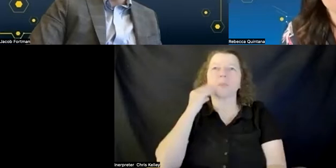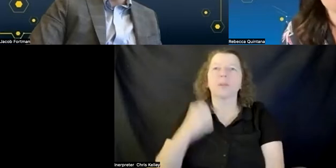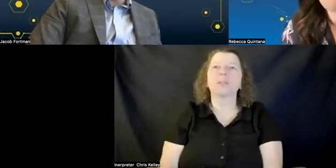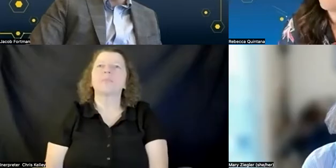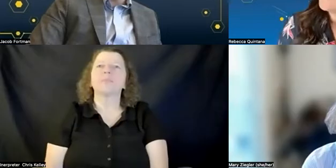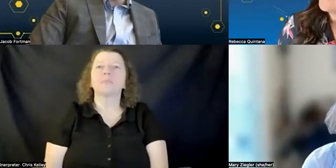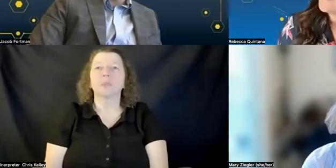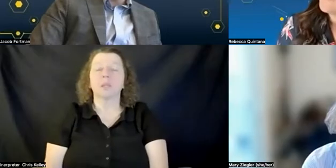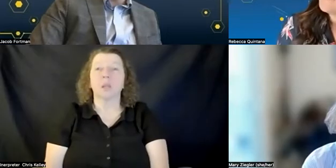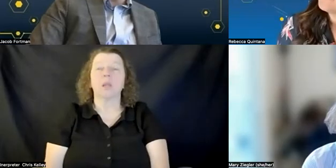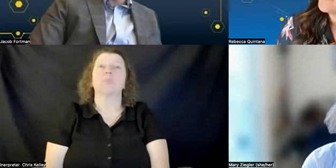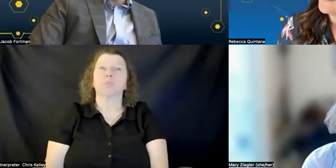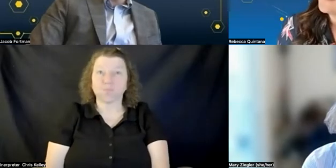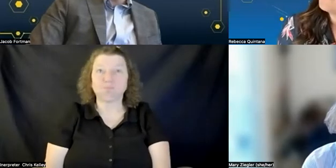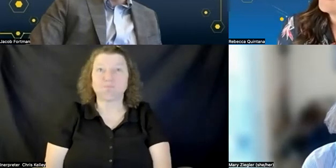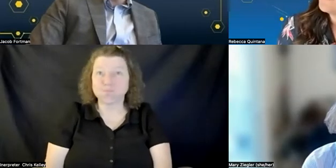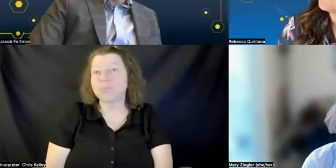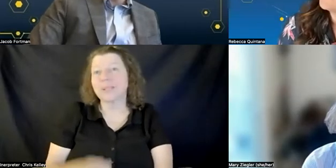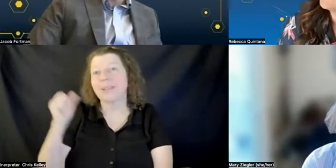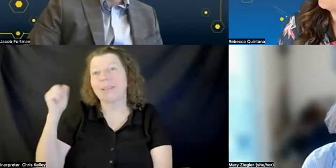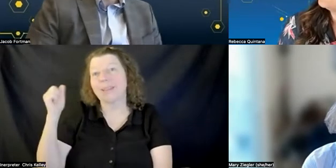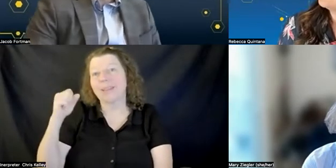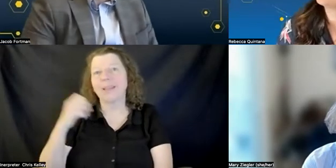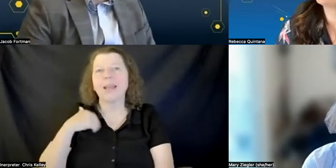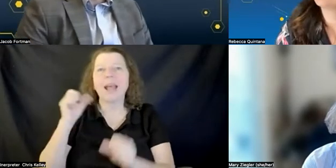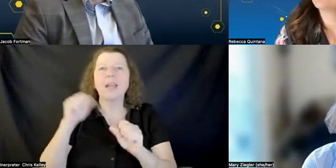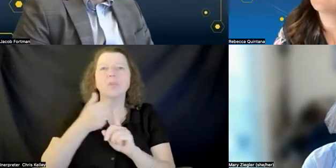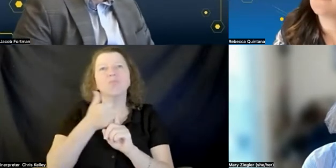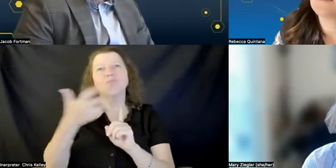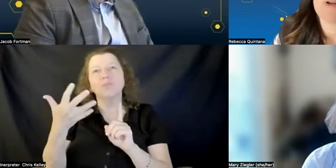yeah um well i can maybe go into a little more detail about some of the things i talked about